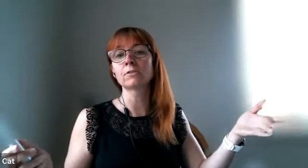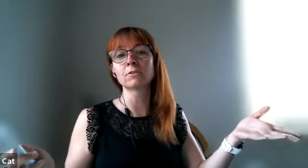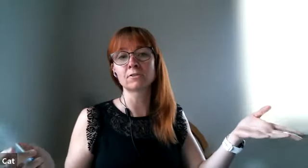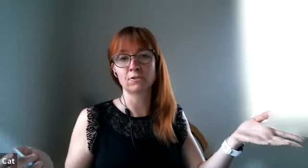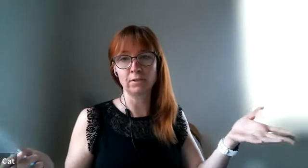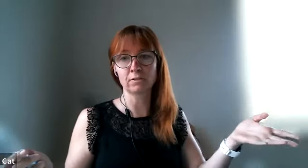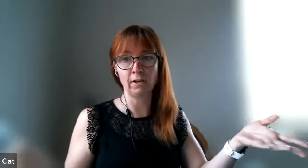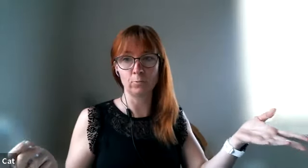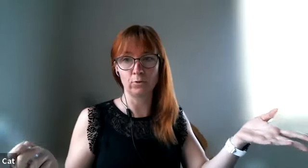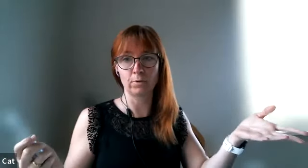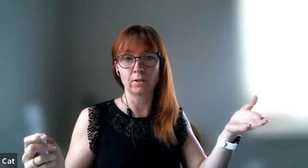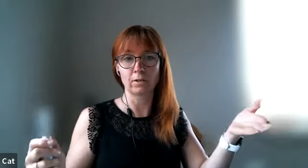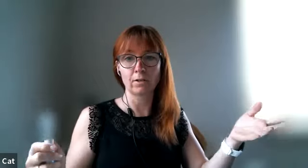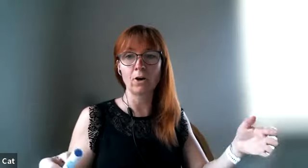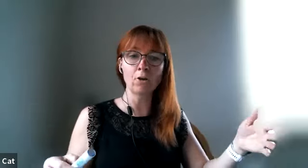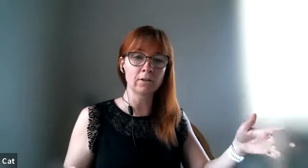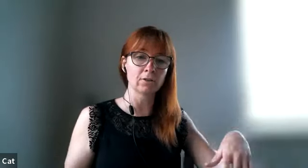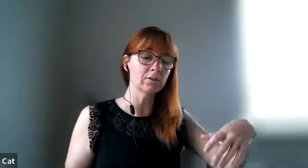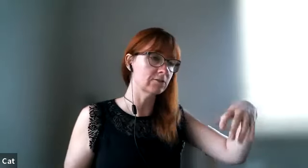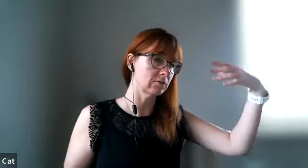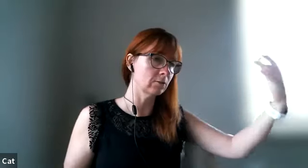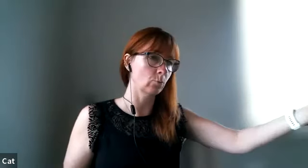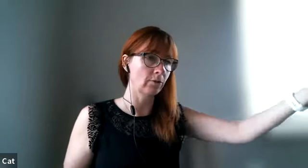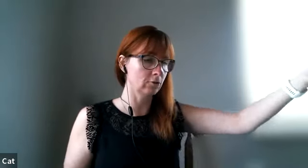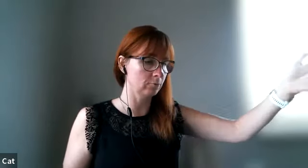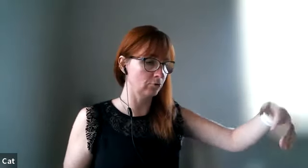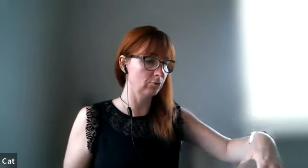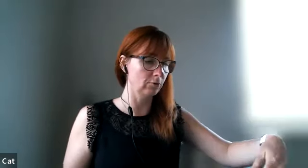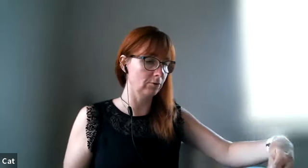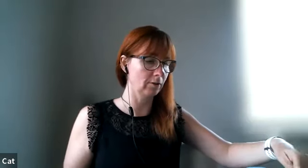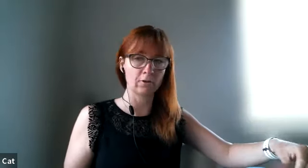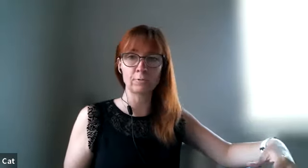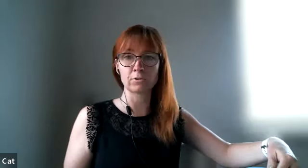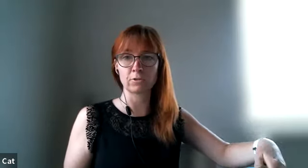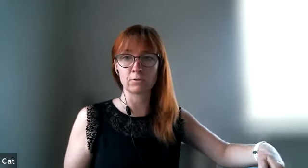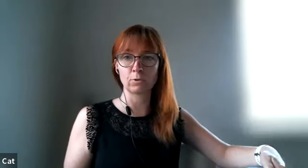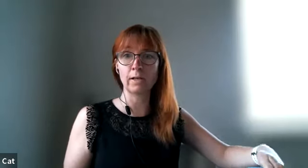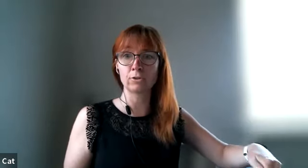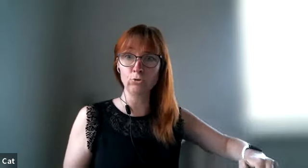he doesn't spend time with me all he does is sit with his computer and the husband says well i do